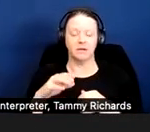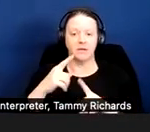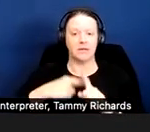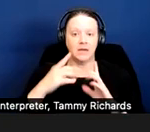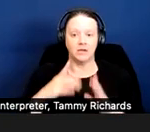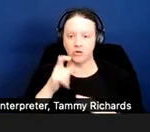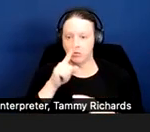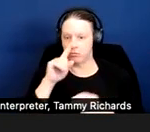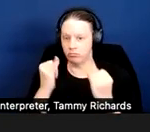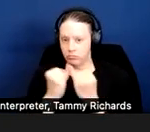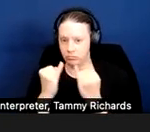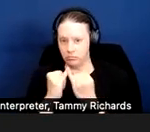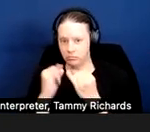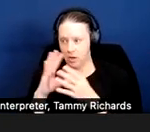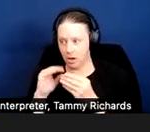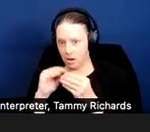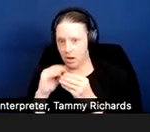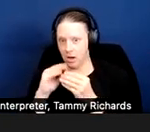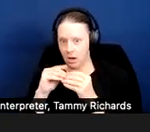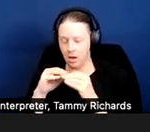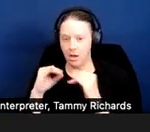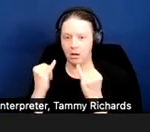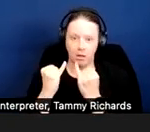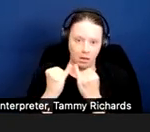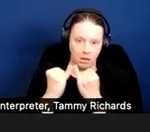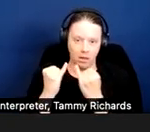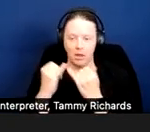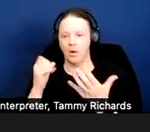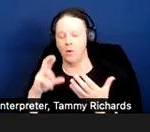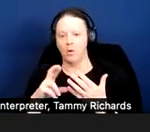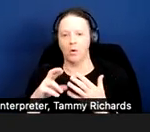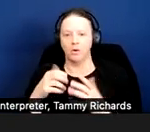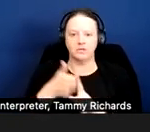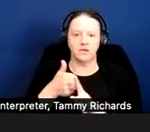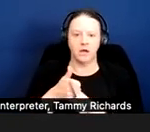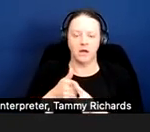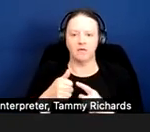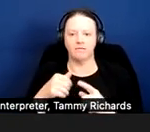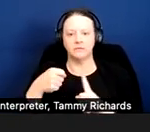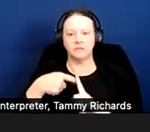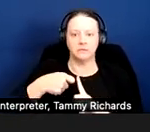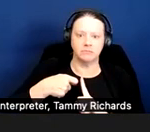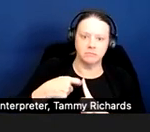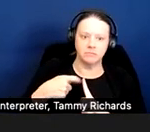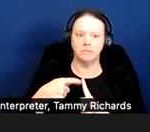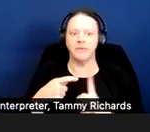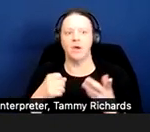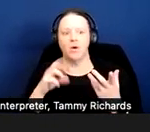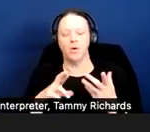or engage in self-stimming behaviors or yell or have night terrors. Those may be a nuisance.